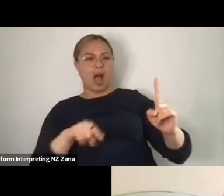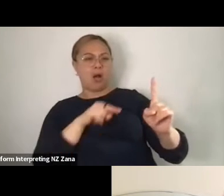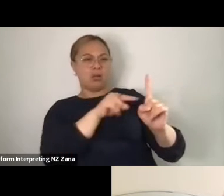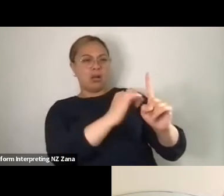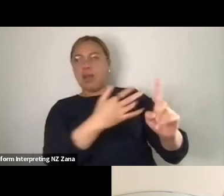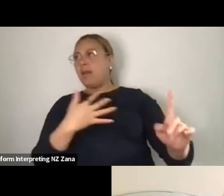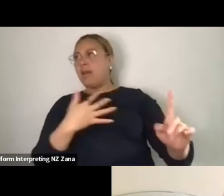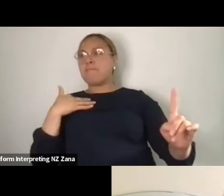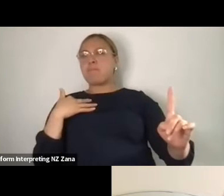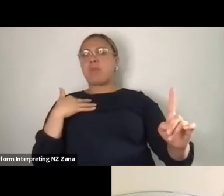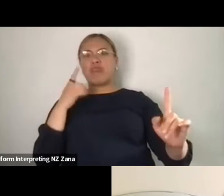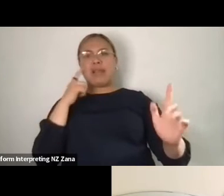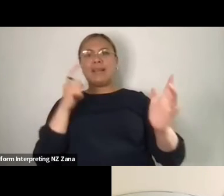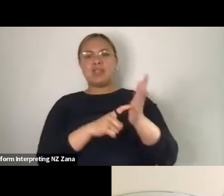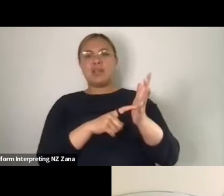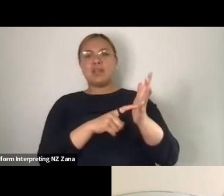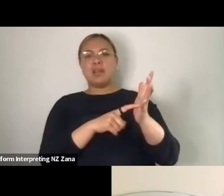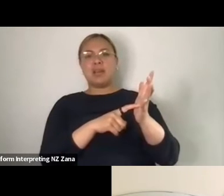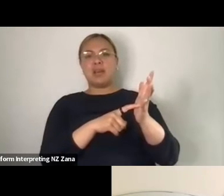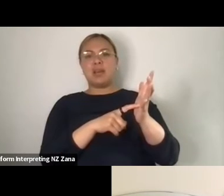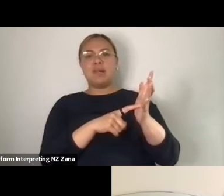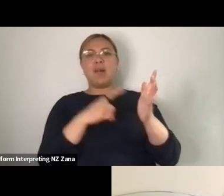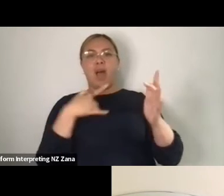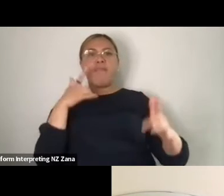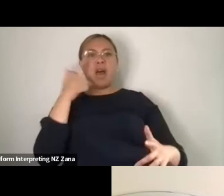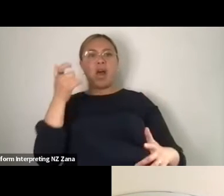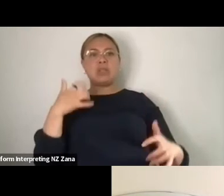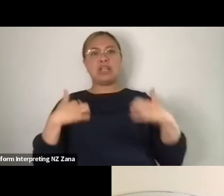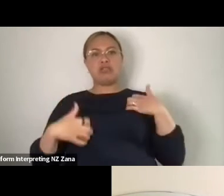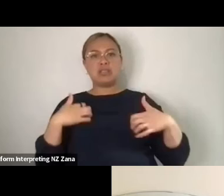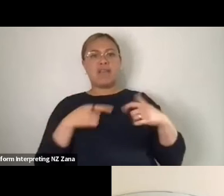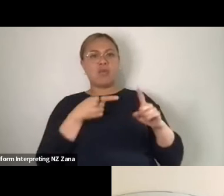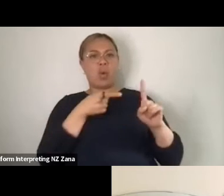those were things that I found interesting of like, why is the this person who is seen as